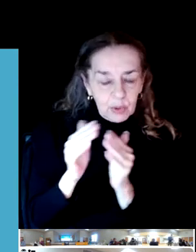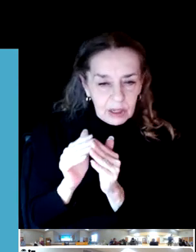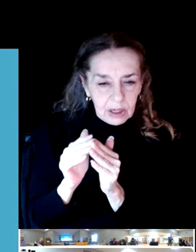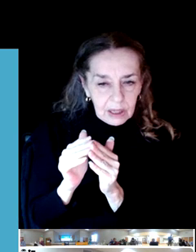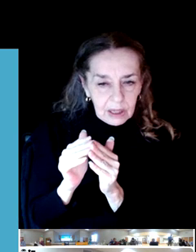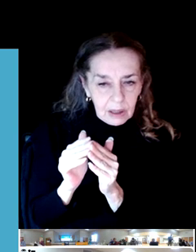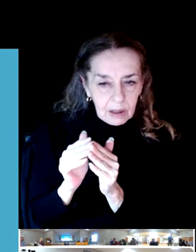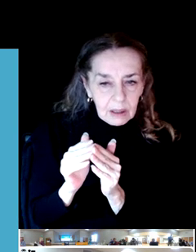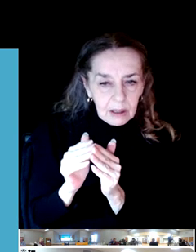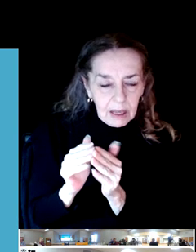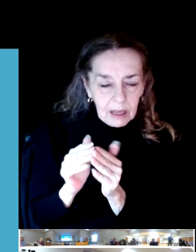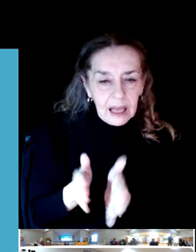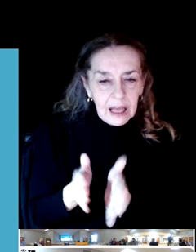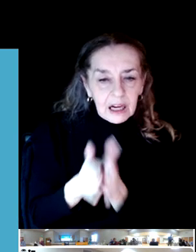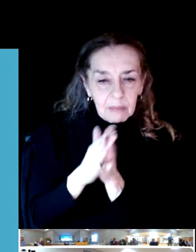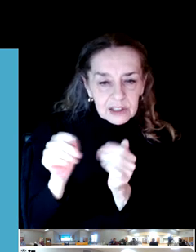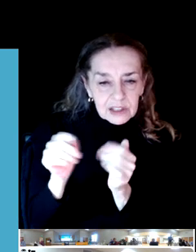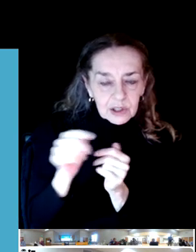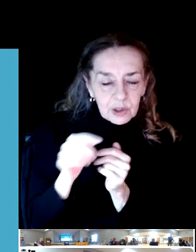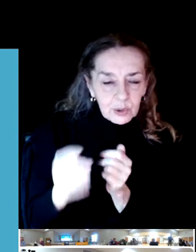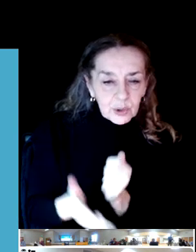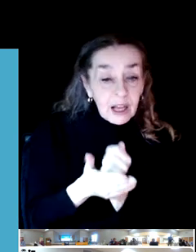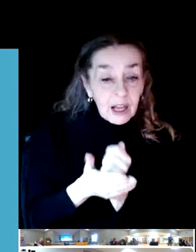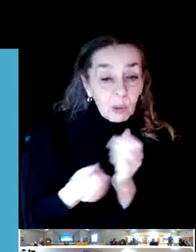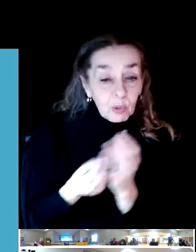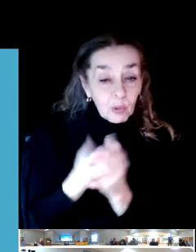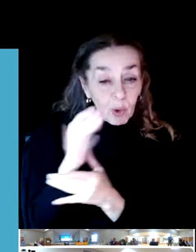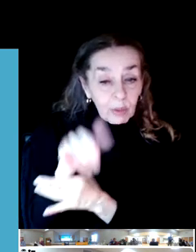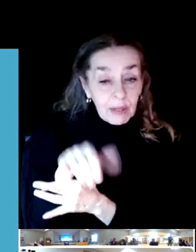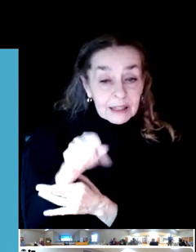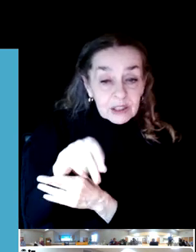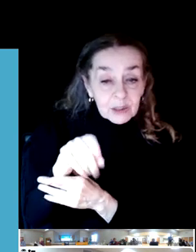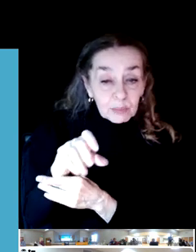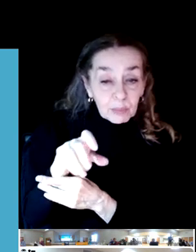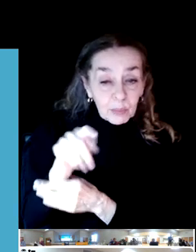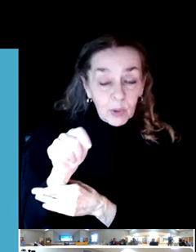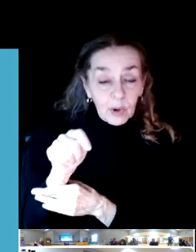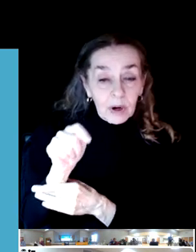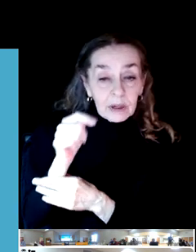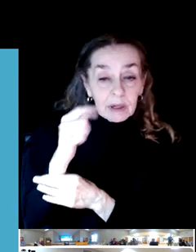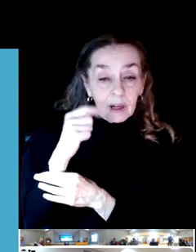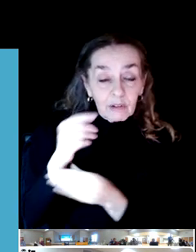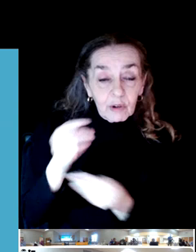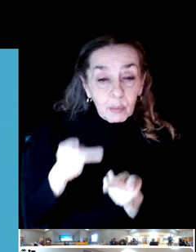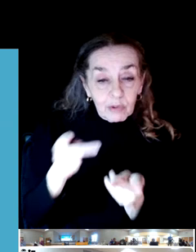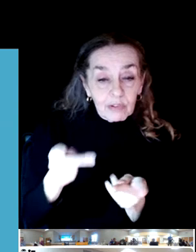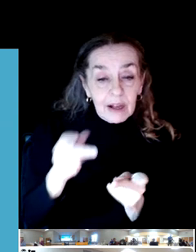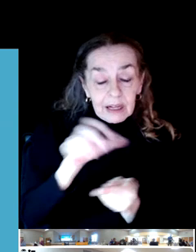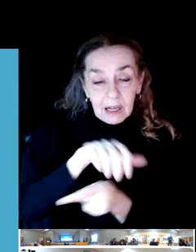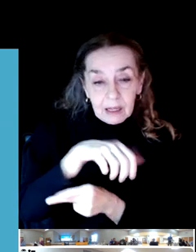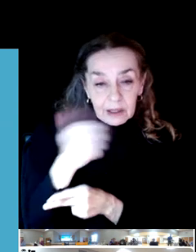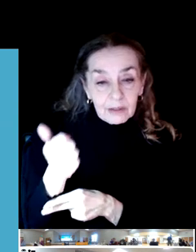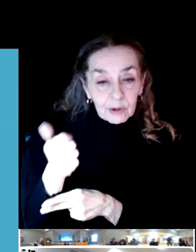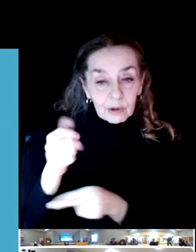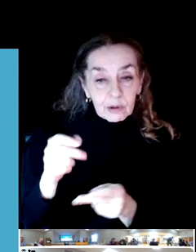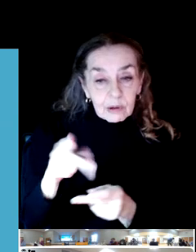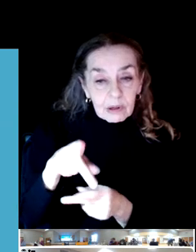growth of this sport by providing a wonderful opportunity with another course and our beloved community for all to enjoy. Thank you.